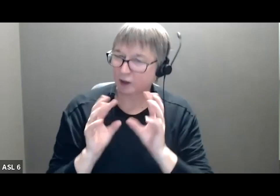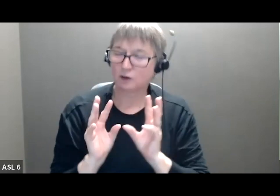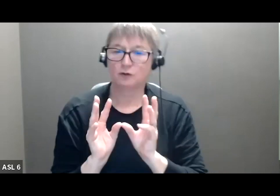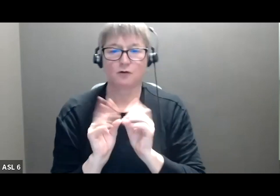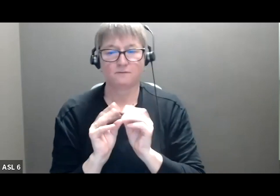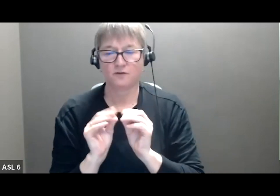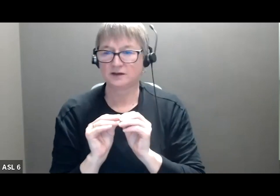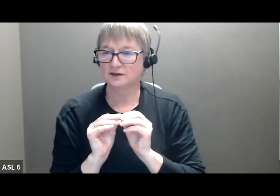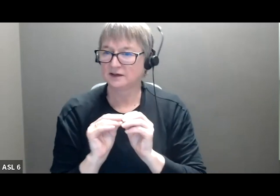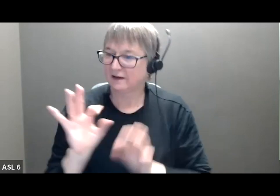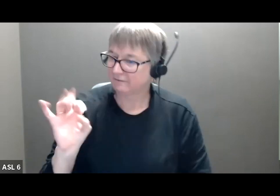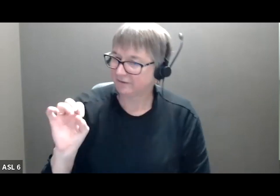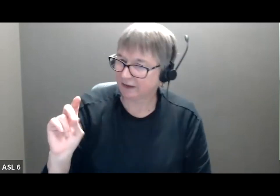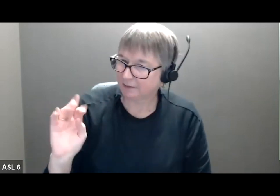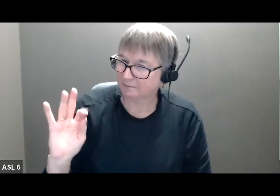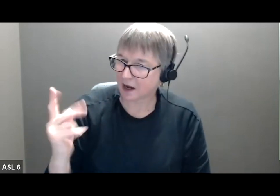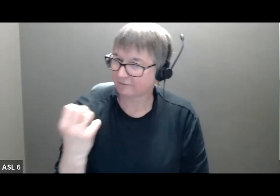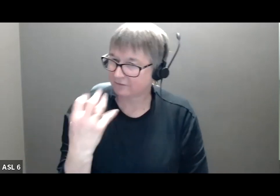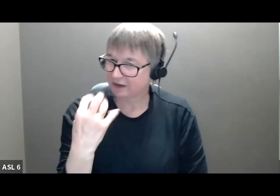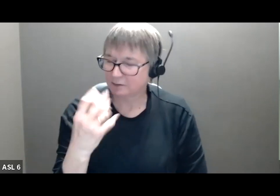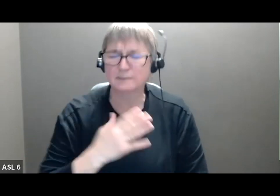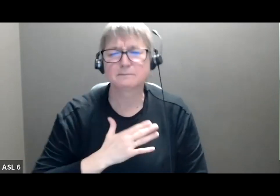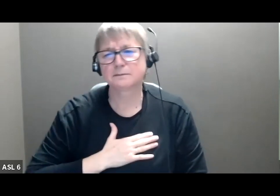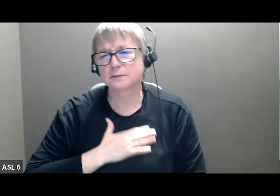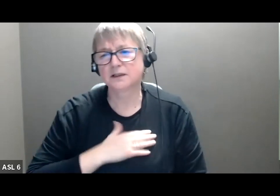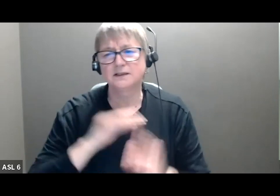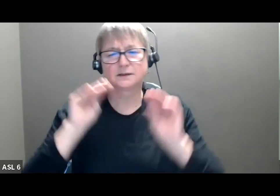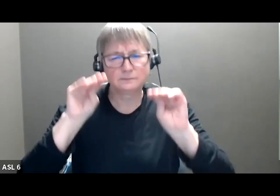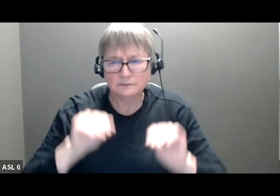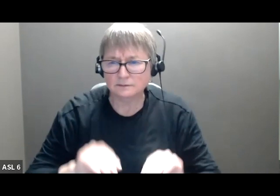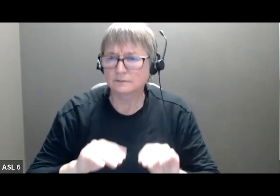the time to complete these when you receive them. To provide feedback on what went well this year